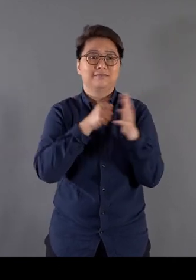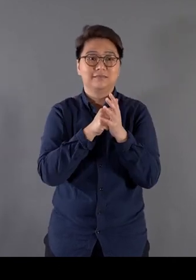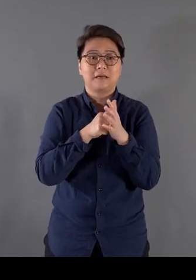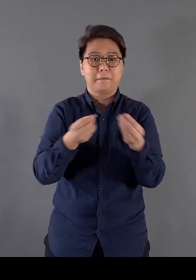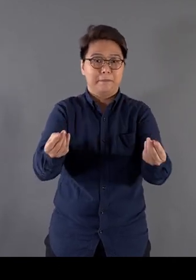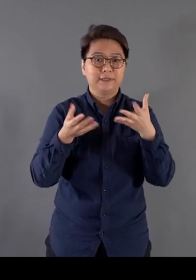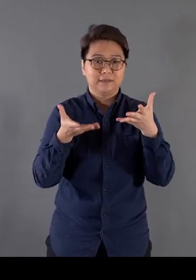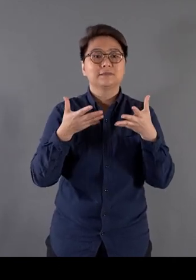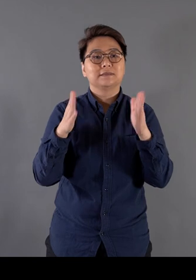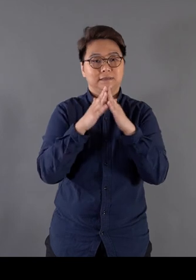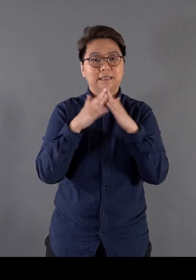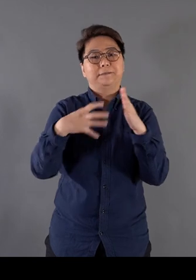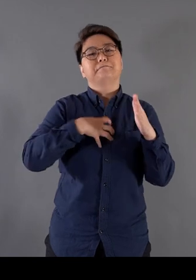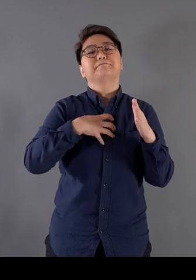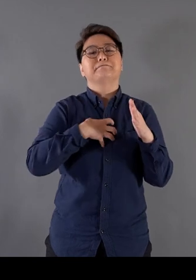like a network to create the feeling of a family